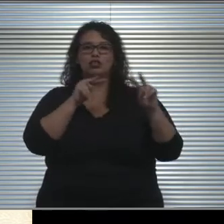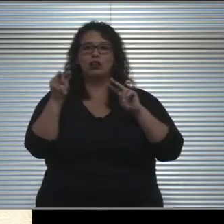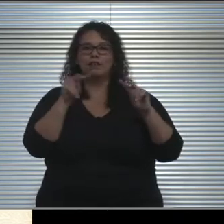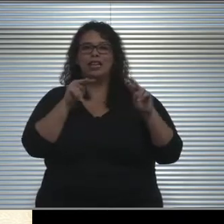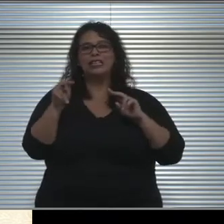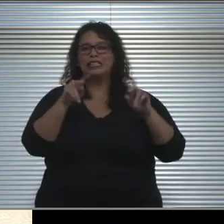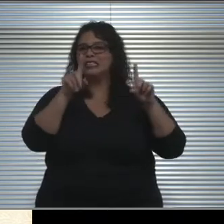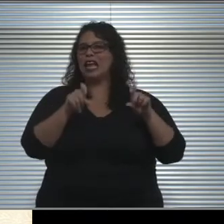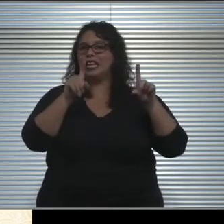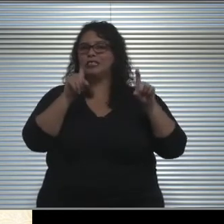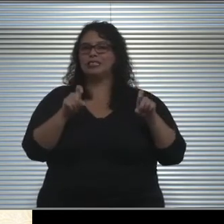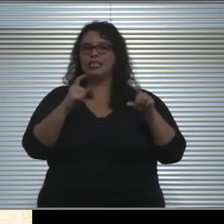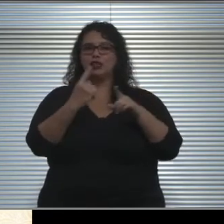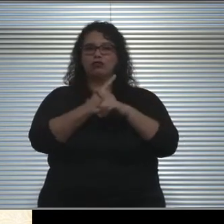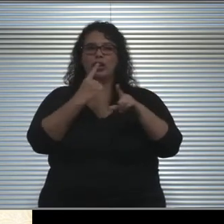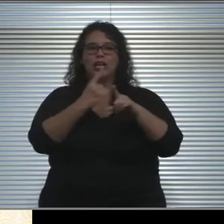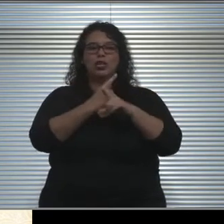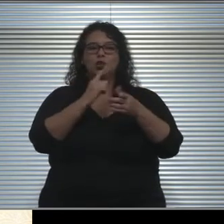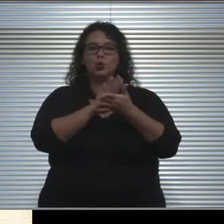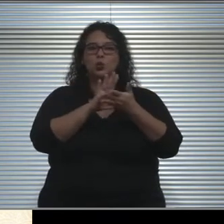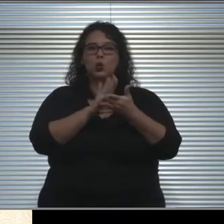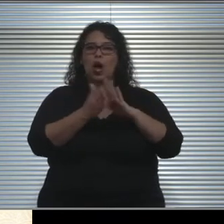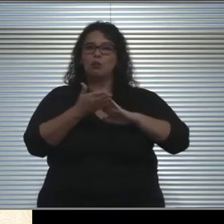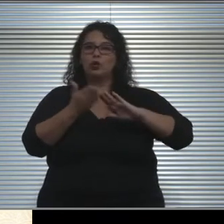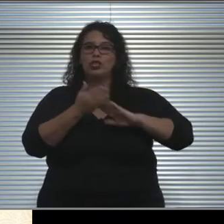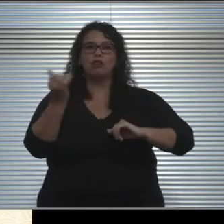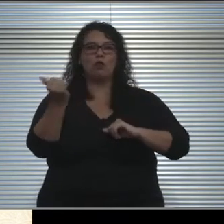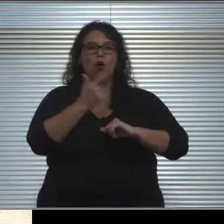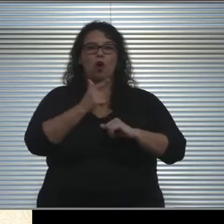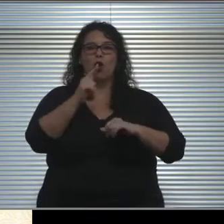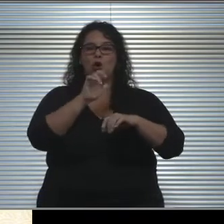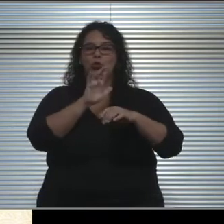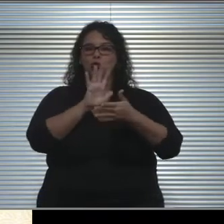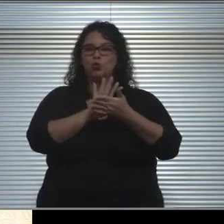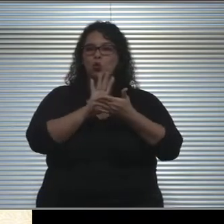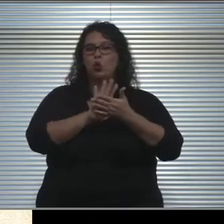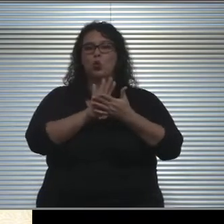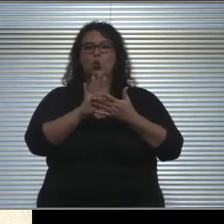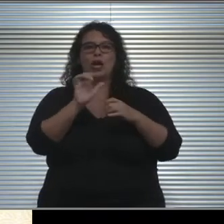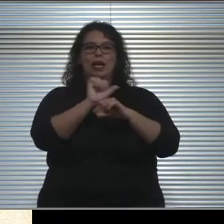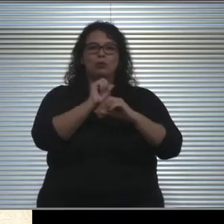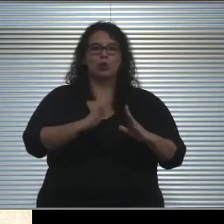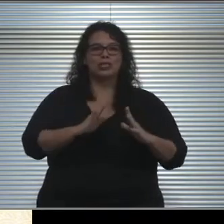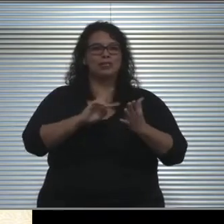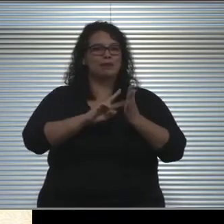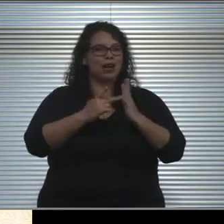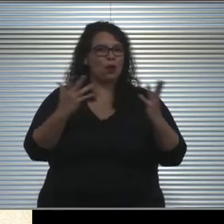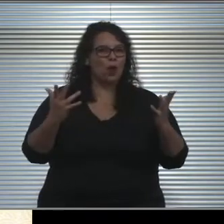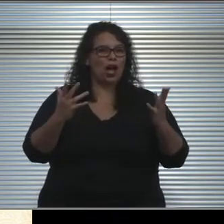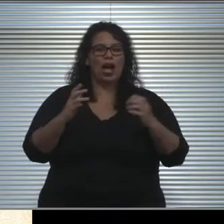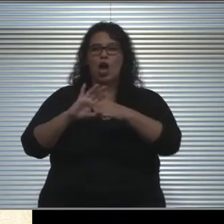into regular school operations for all school employees. That means COVID testing for school employees.